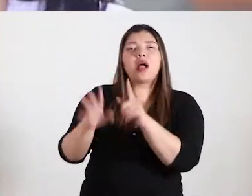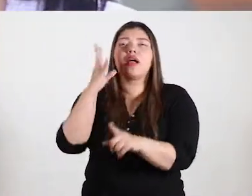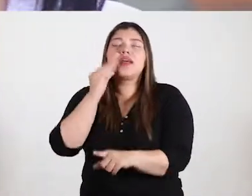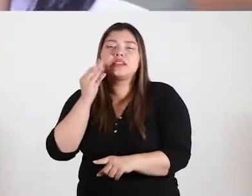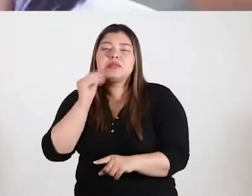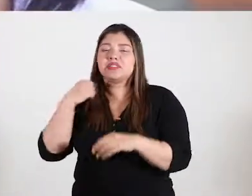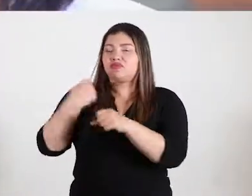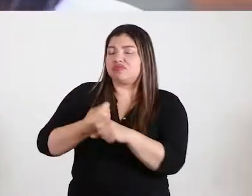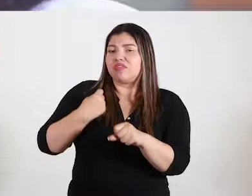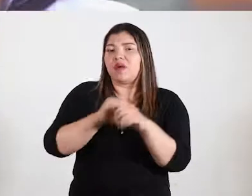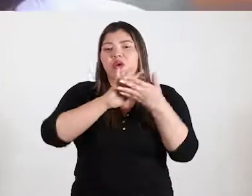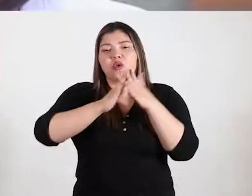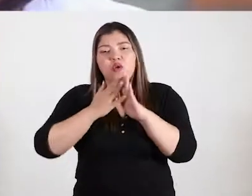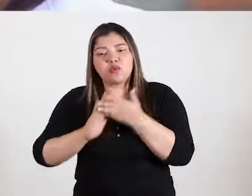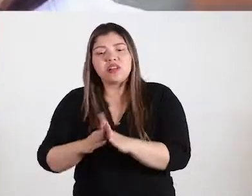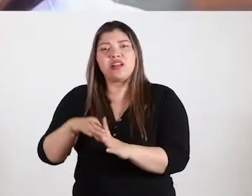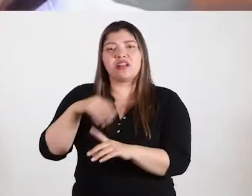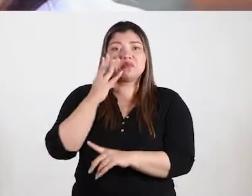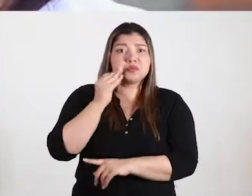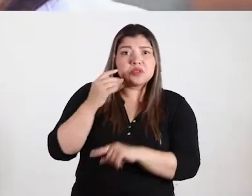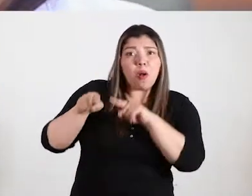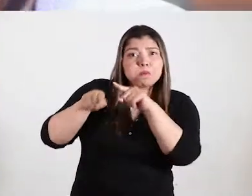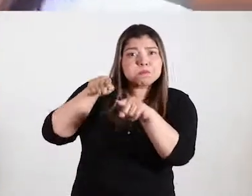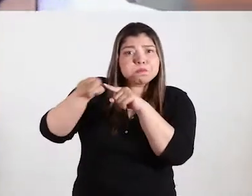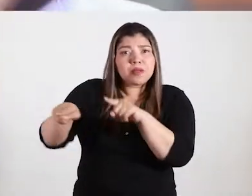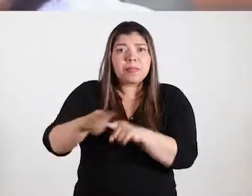working with the communities. to work with vulnerable